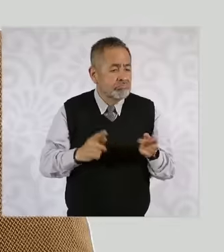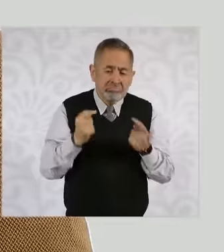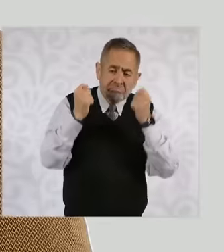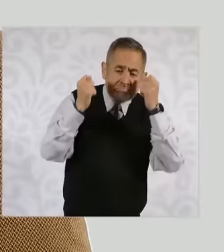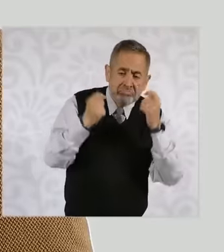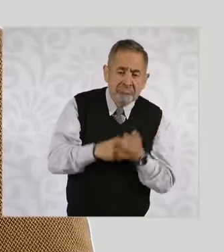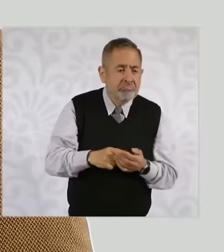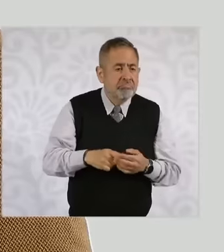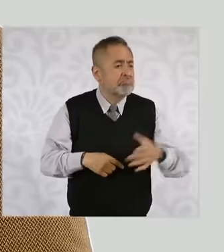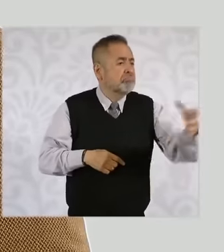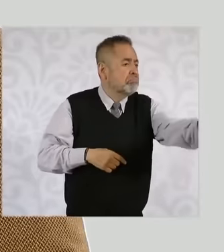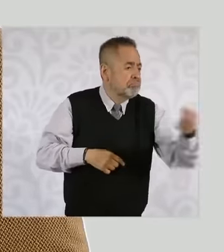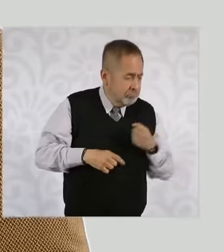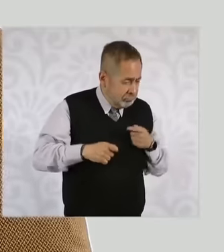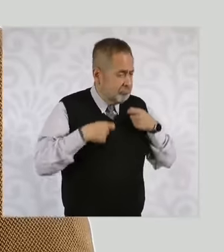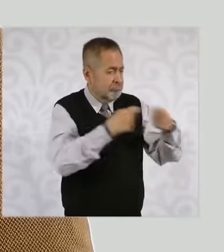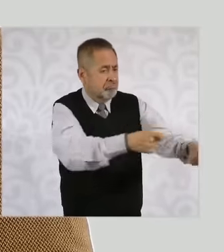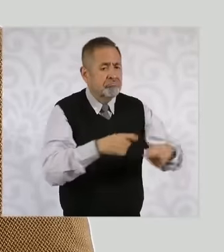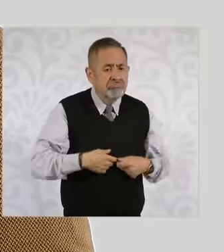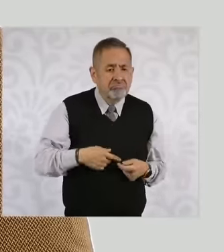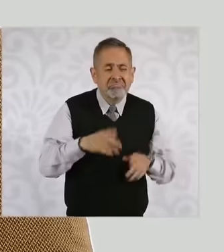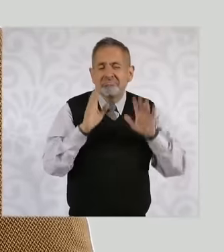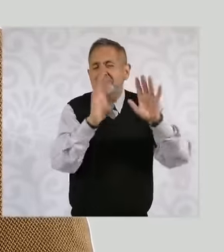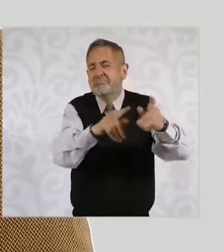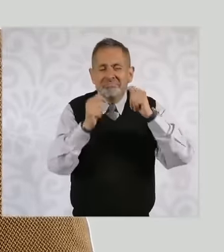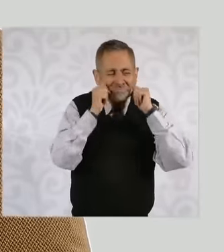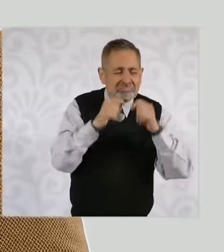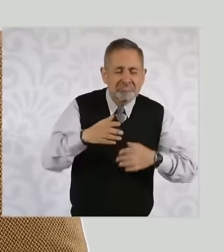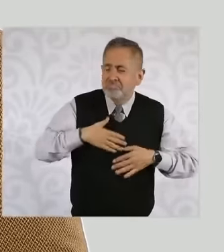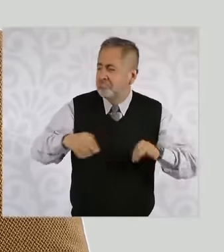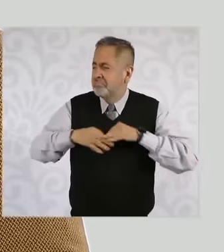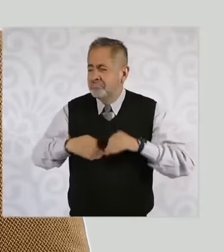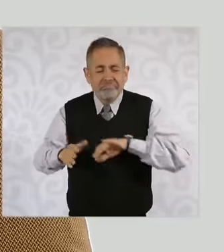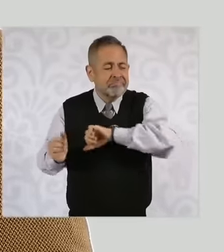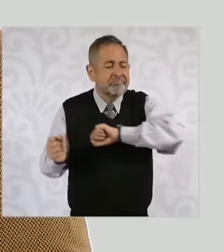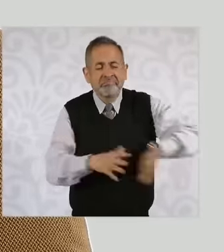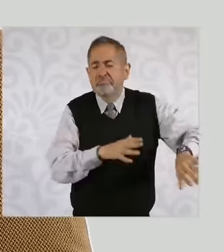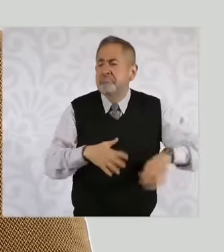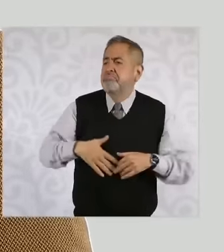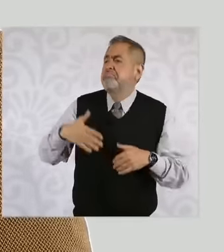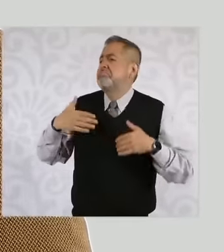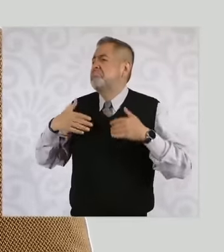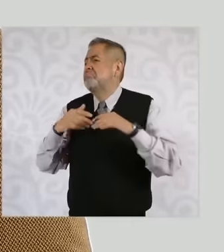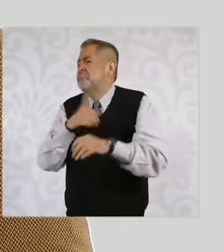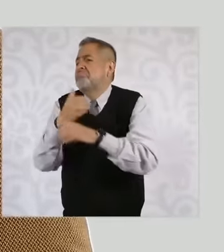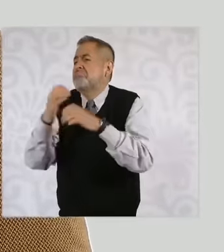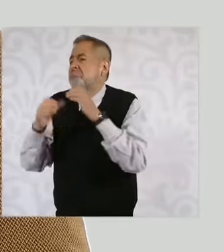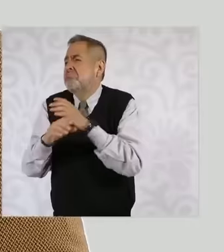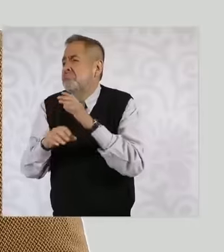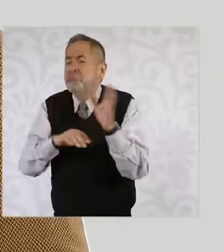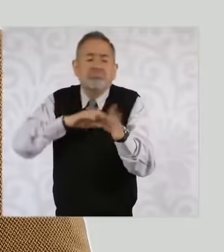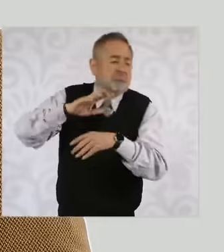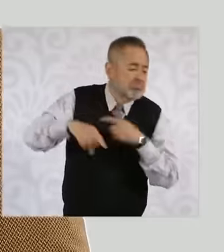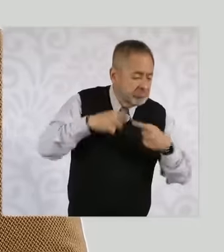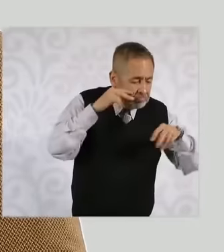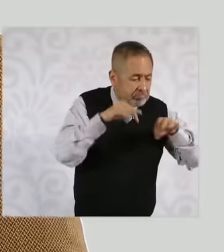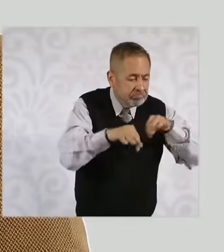appointments and carelessness in the performance of her duties until carrying out commercial activities